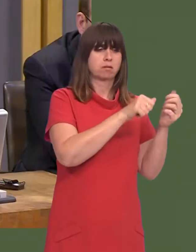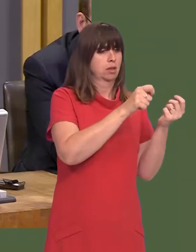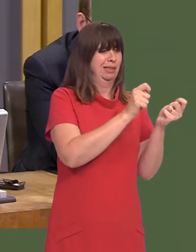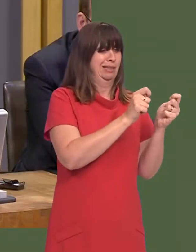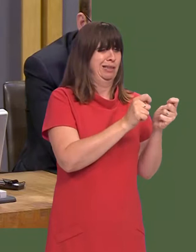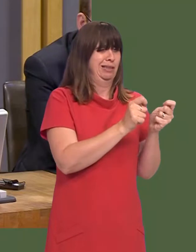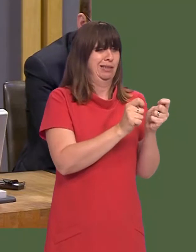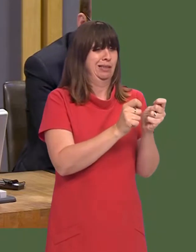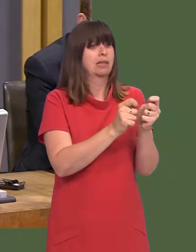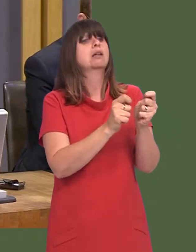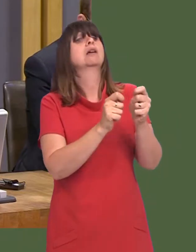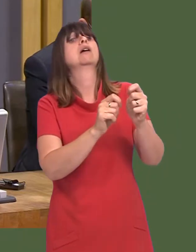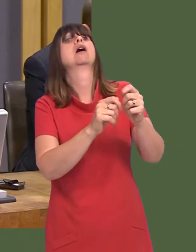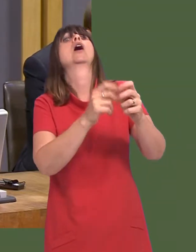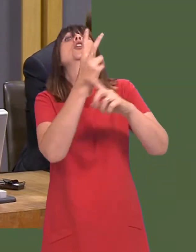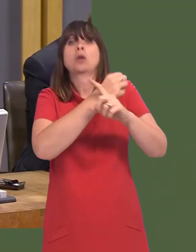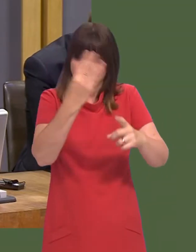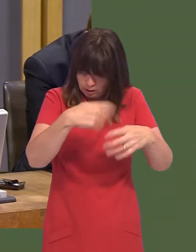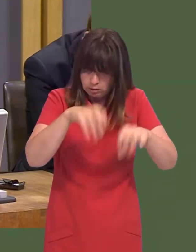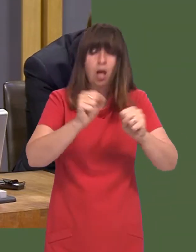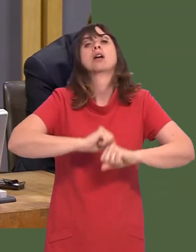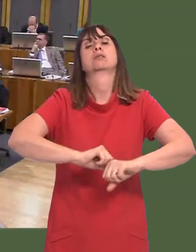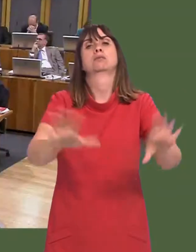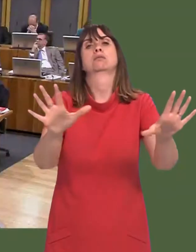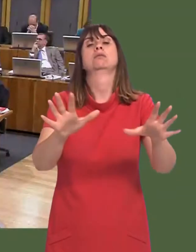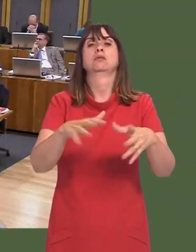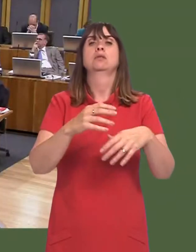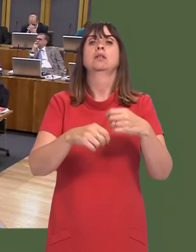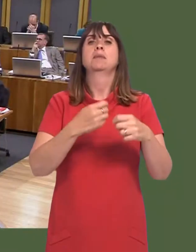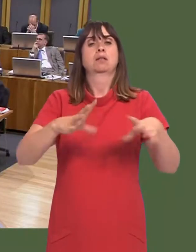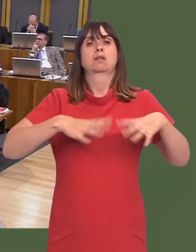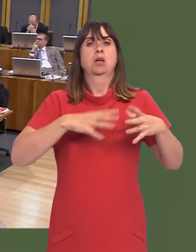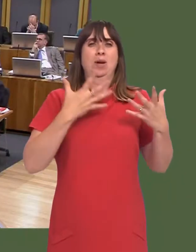programmes for the interim period up to April 2019 in order to deliver greater impact.